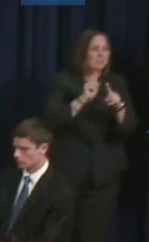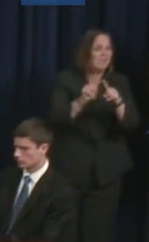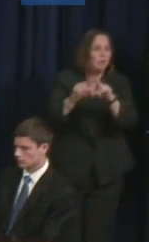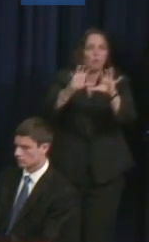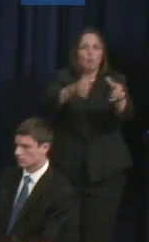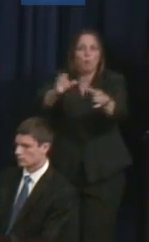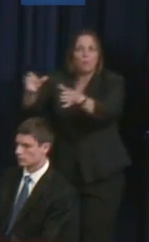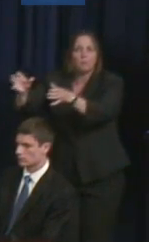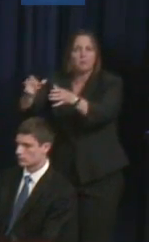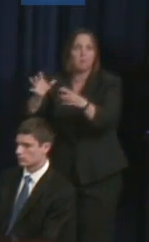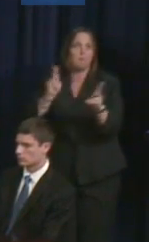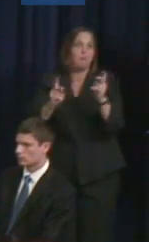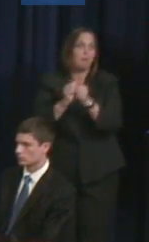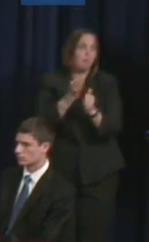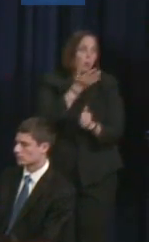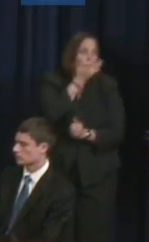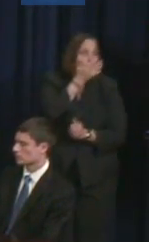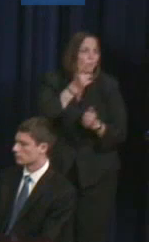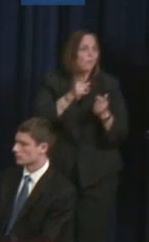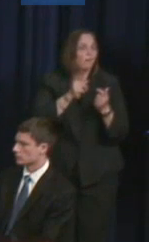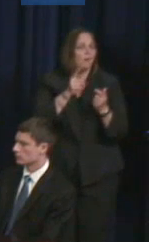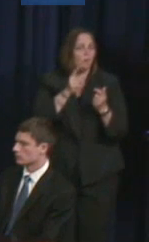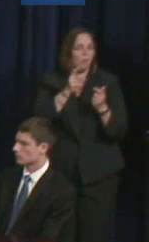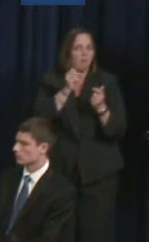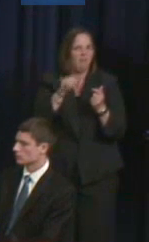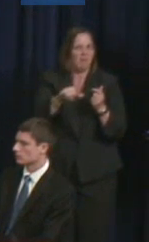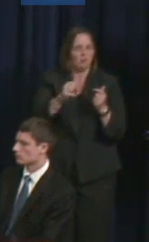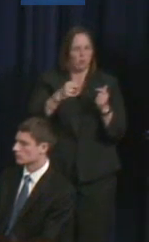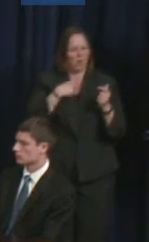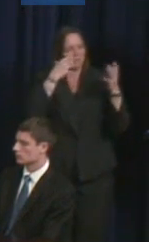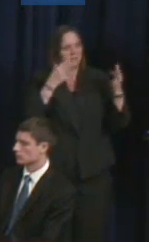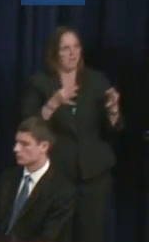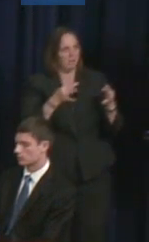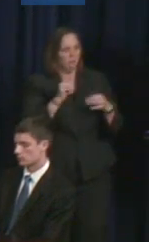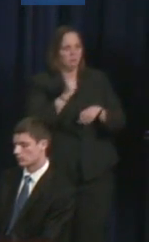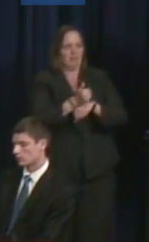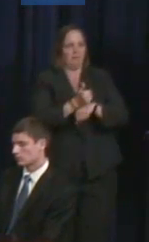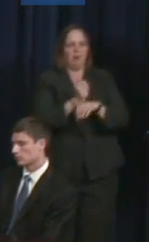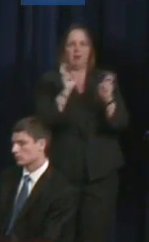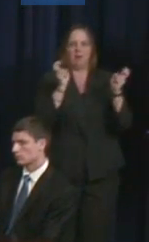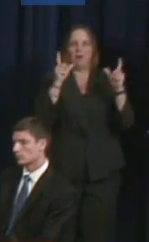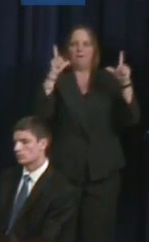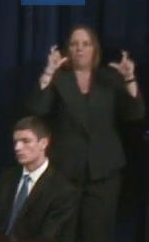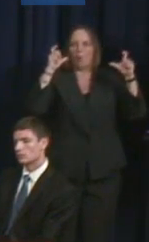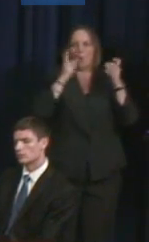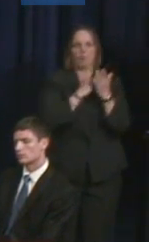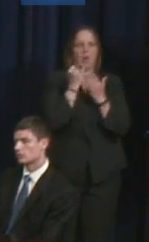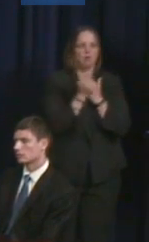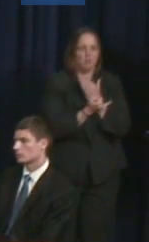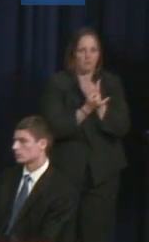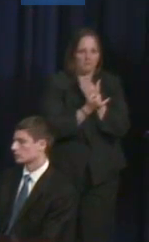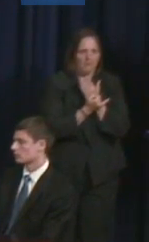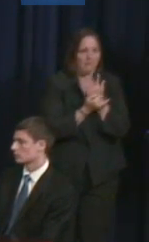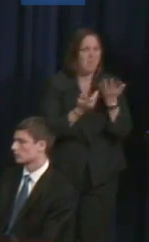And so I decided that I would start a photo project and allow it to be something that was very simple, simply